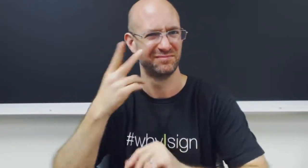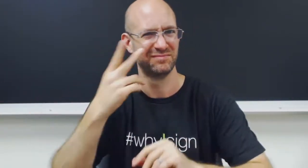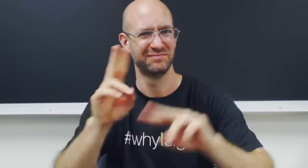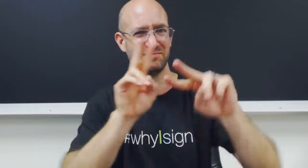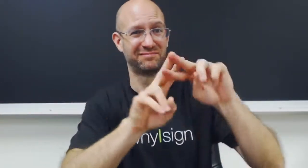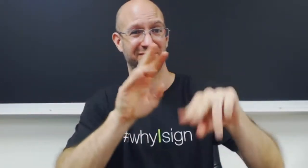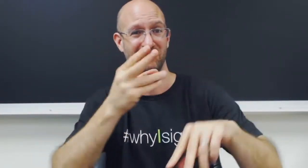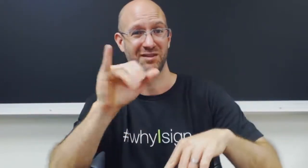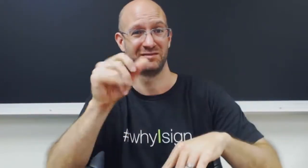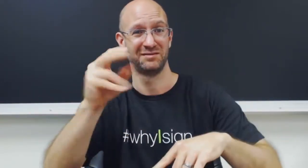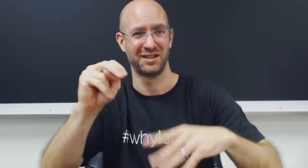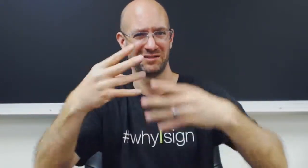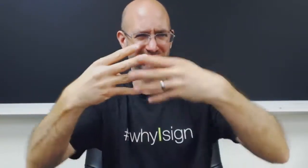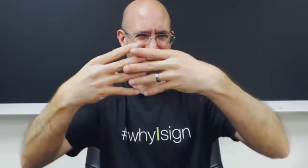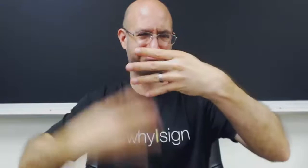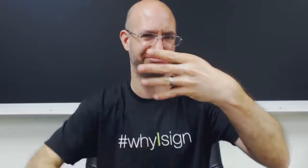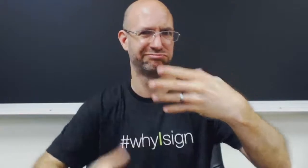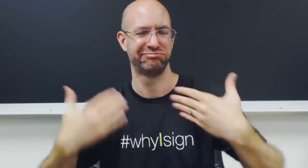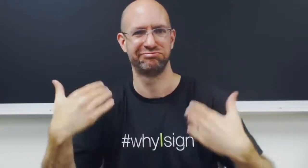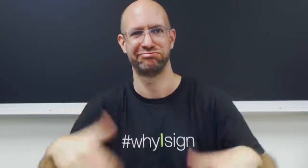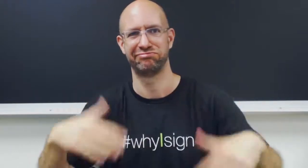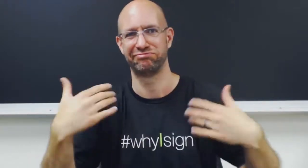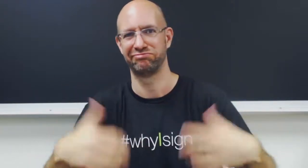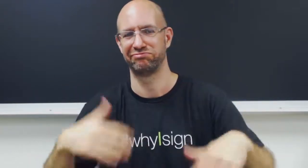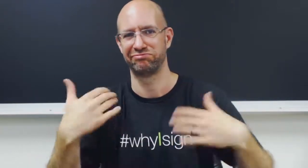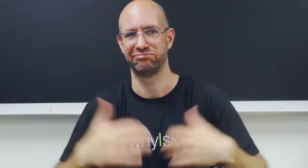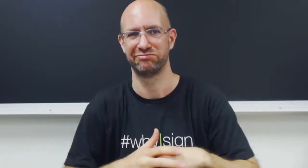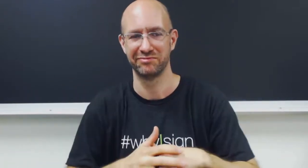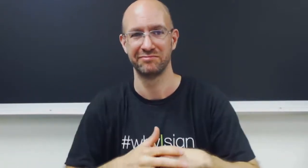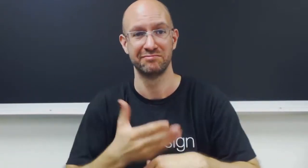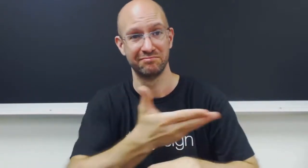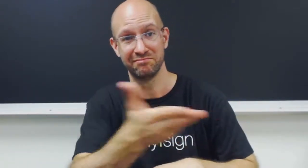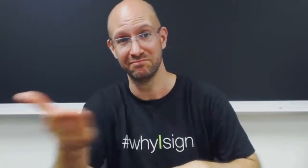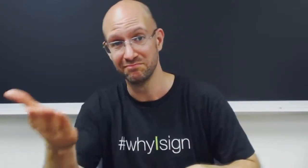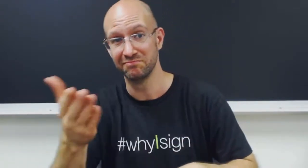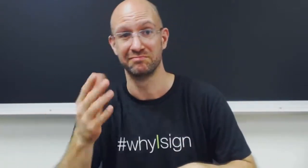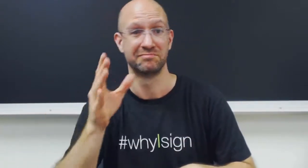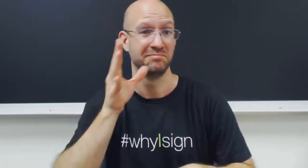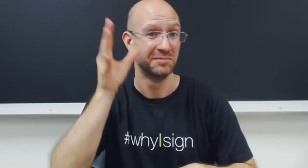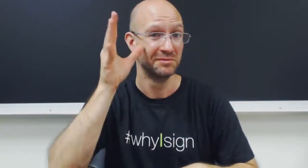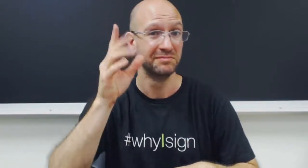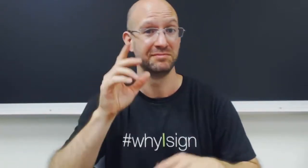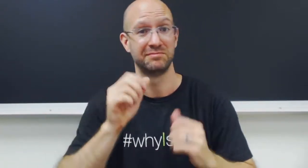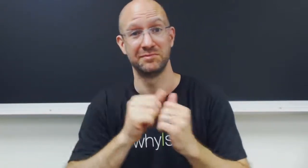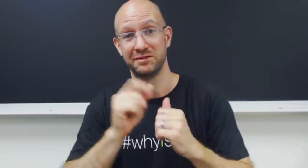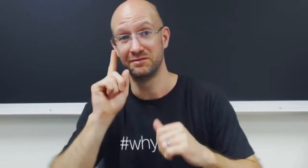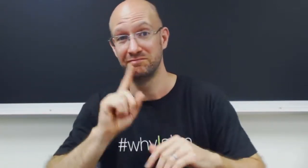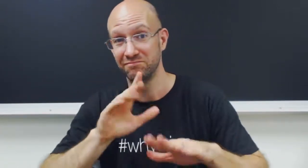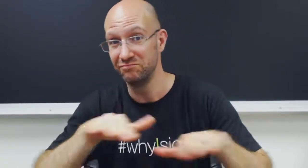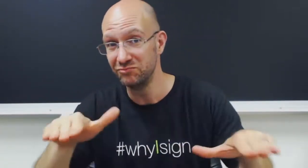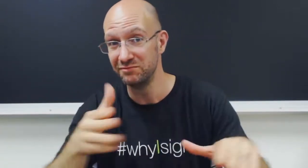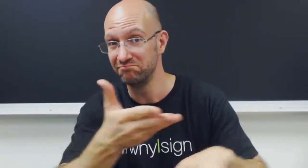You will see #whyIsign has a list of many videos. For those of you who are hearing parents with Deaf children